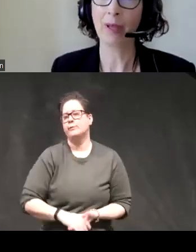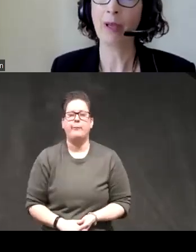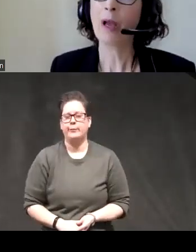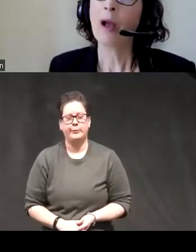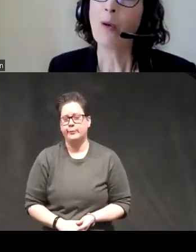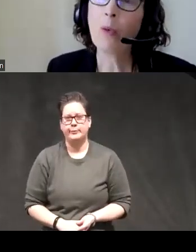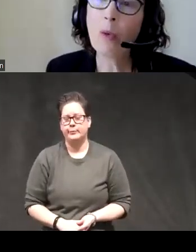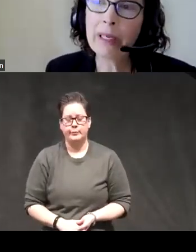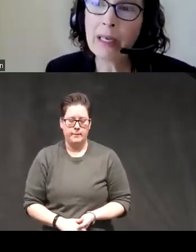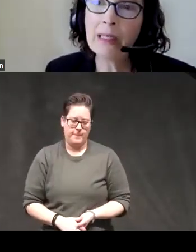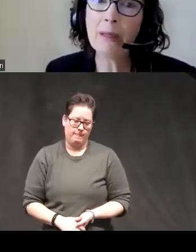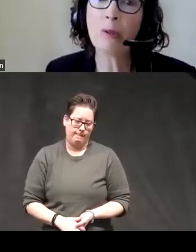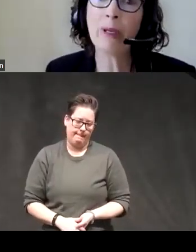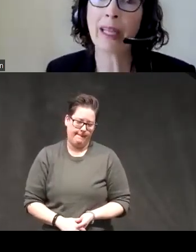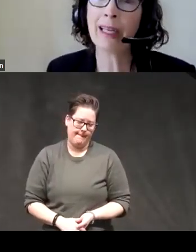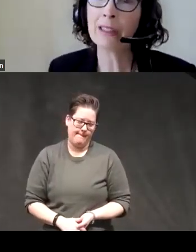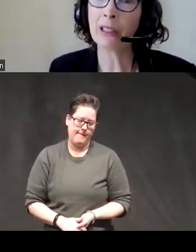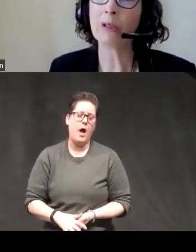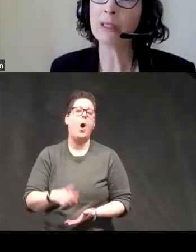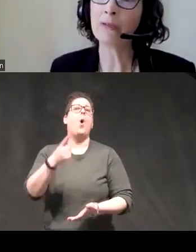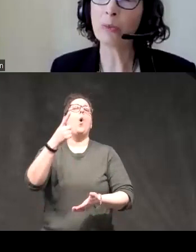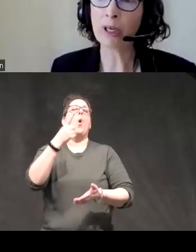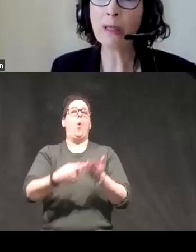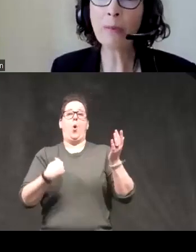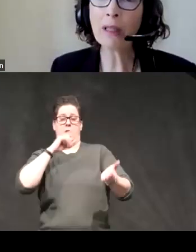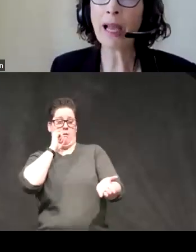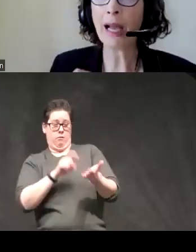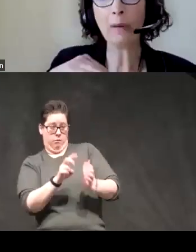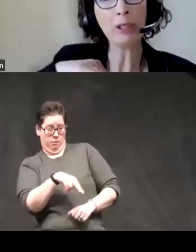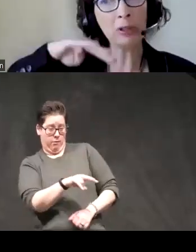what does seem to be the case though is that if you bring them in the lab or you